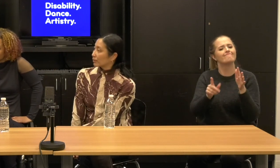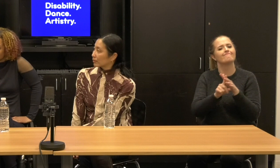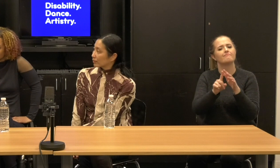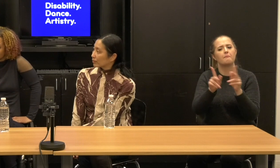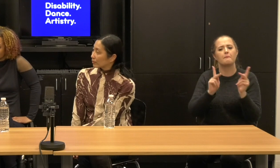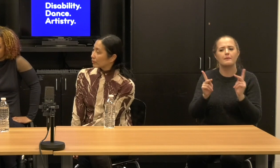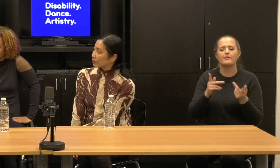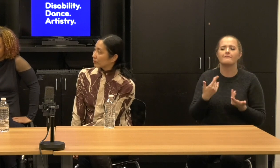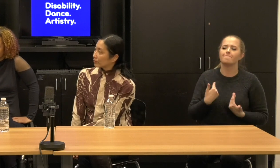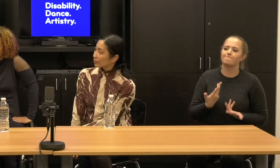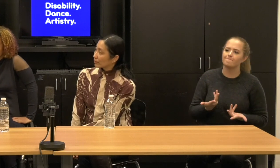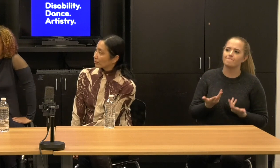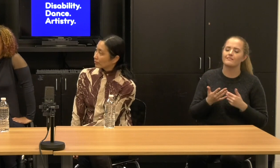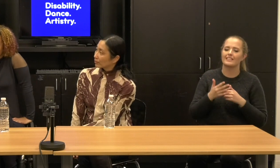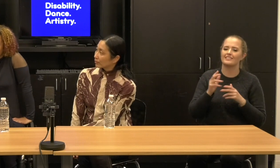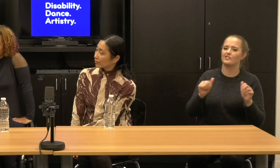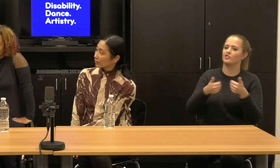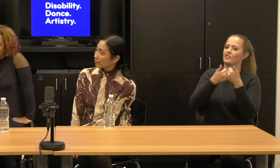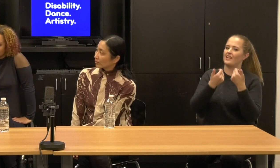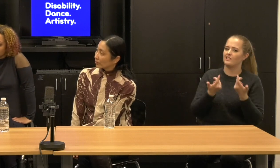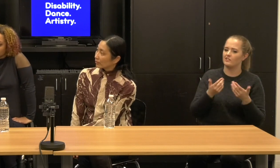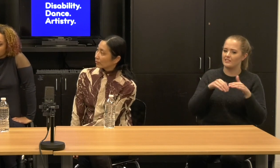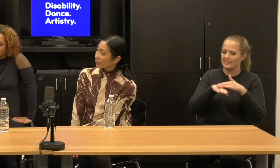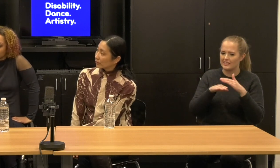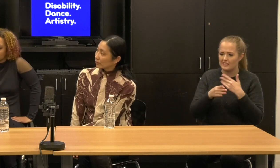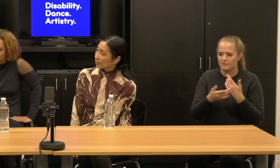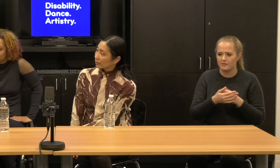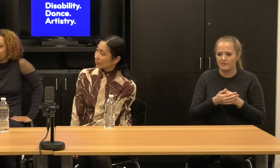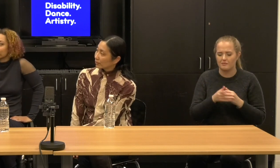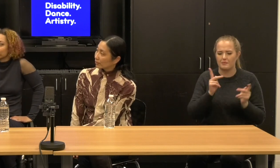Right. Which is like, well that would just take a lot of resources. Right.